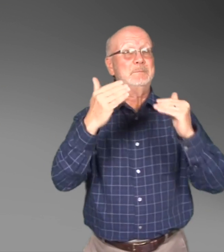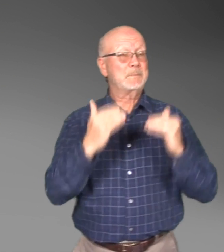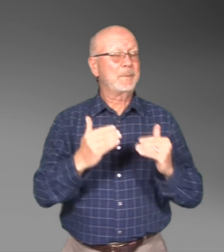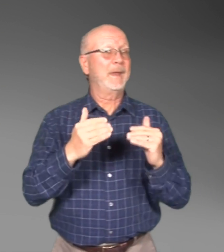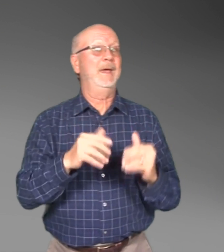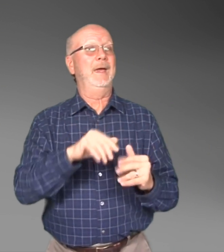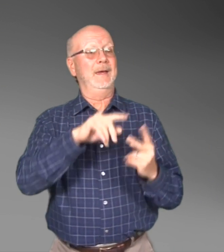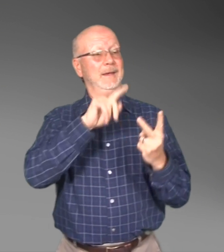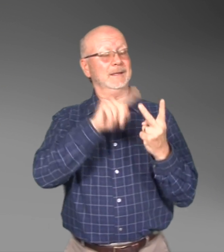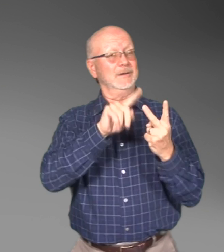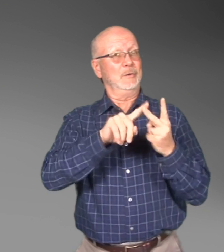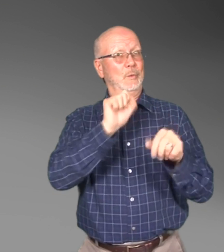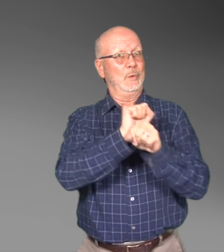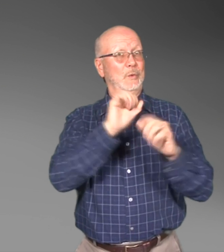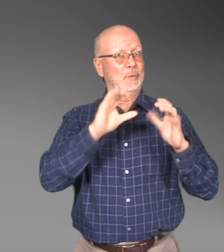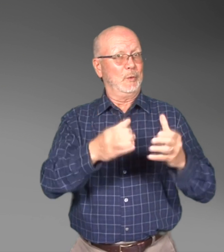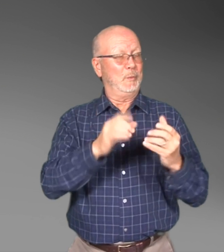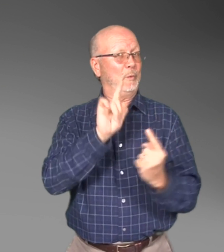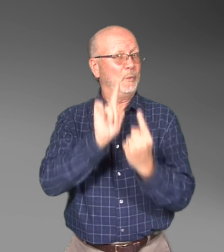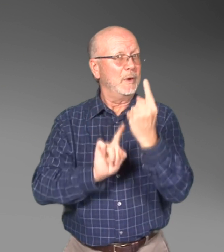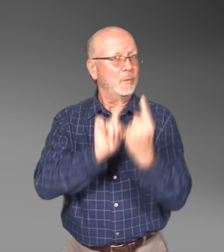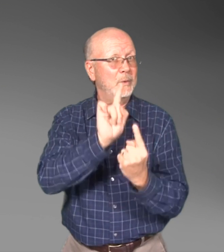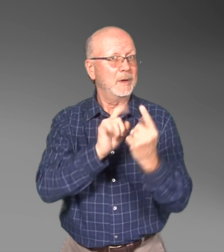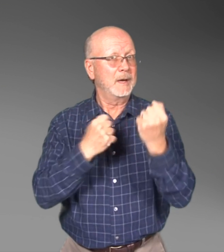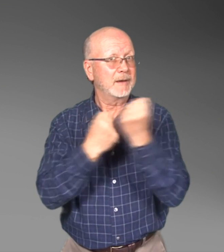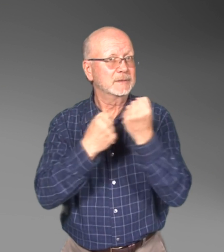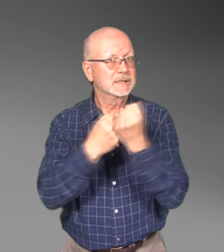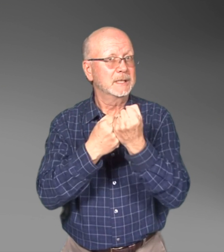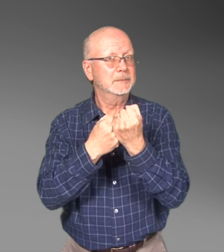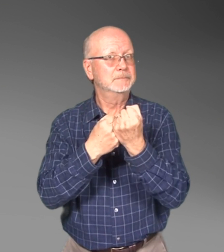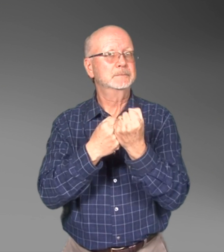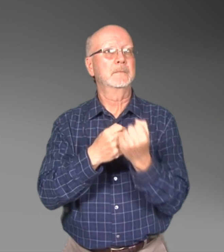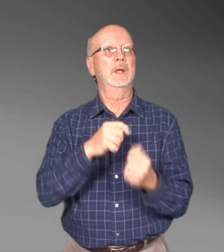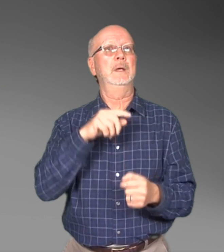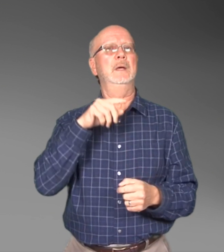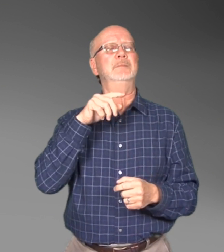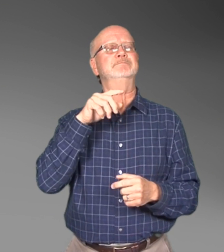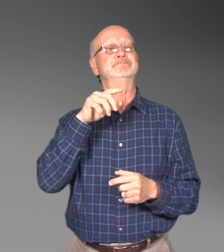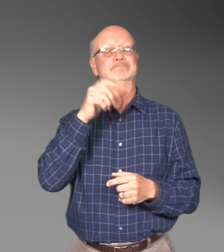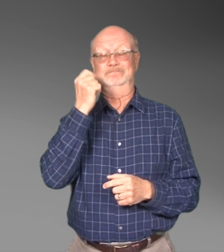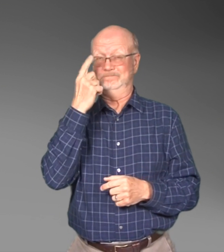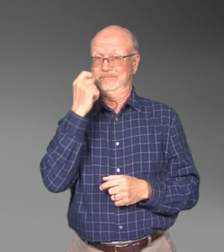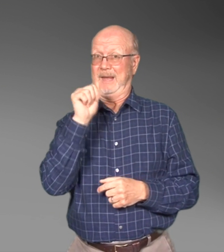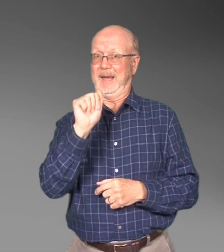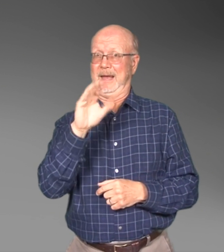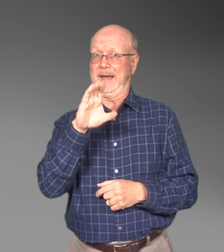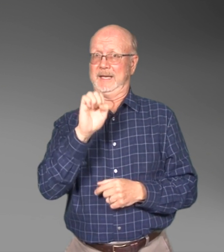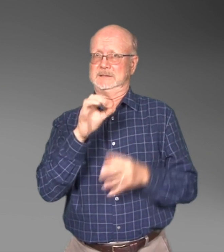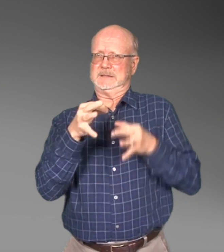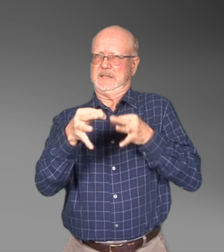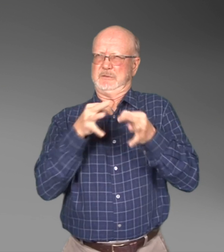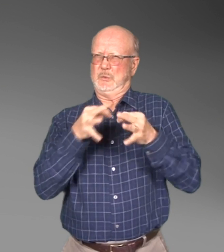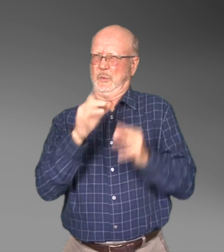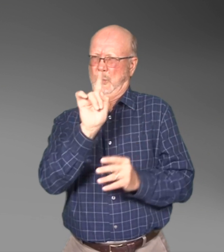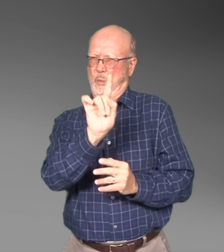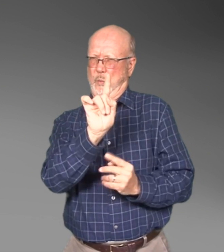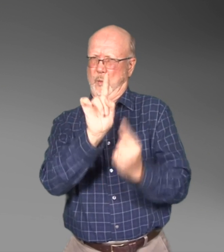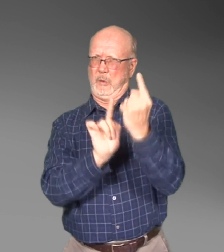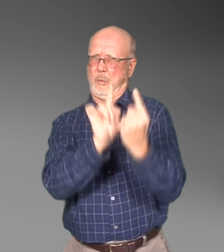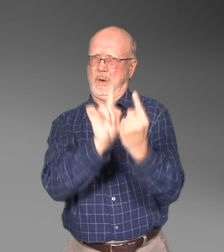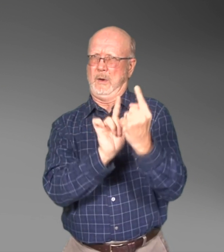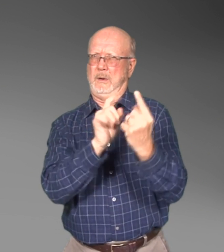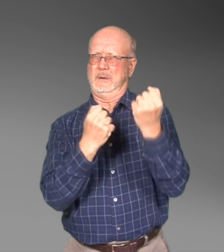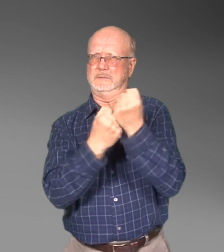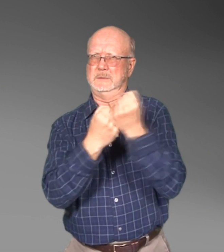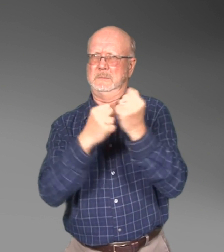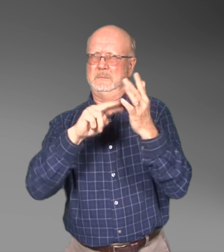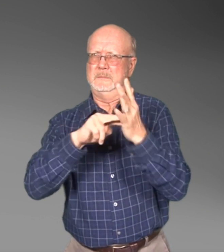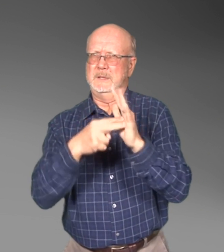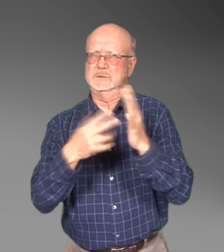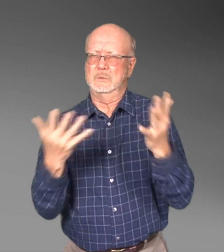The next work group, the One‑On‑One Advocacy Work Group, follows ACE's definition of one‑on‑one